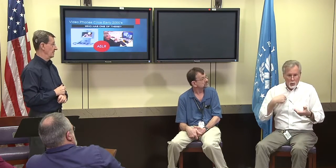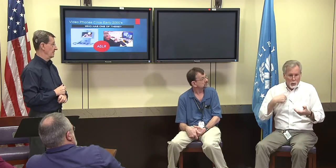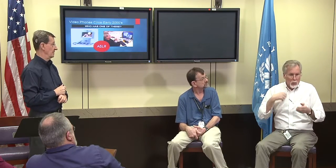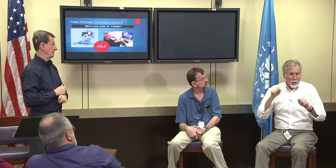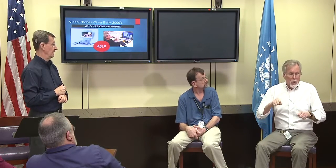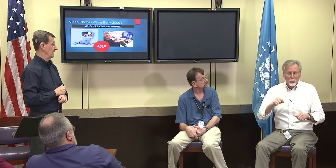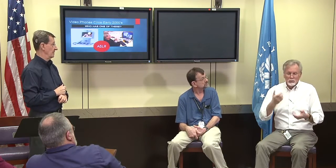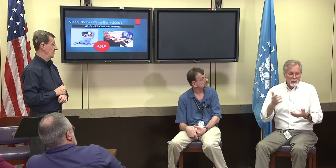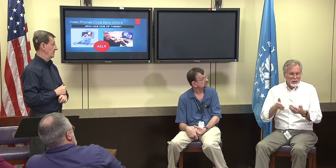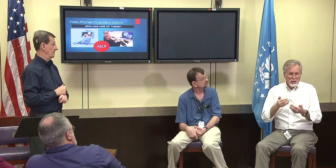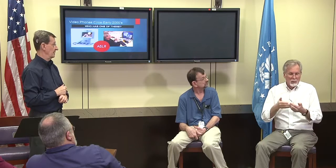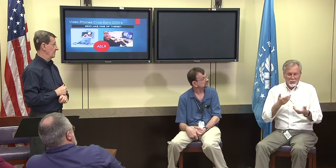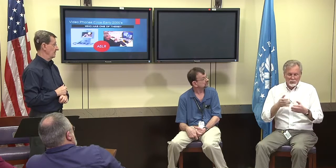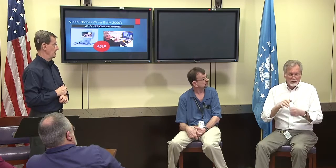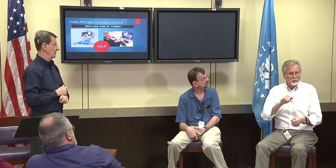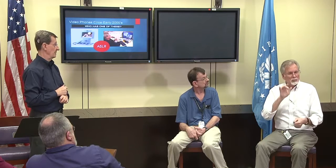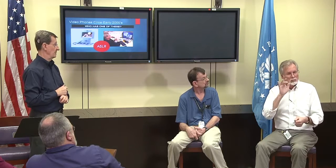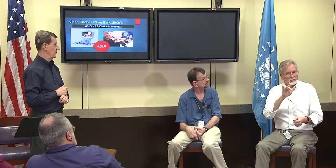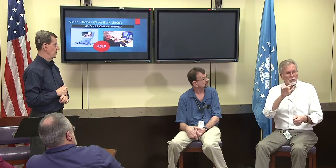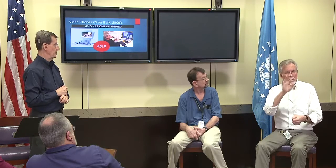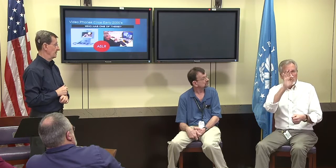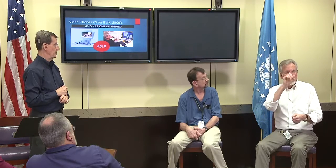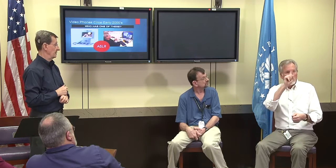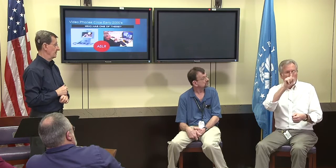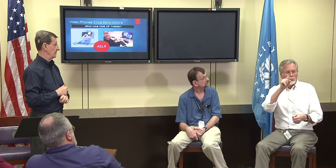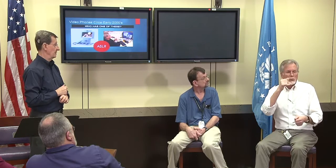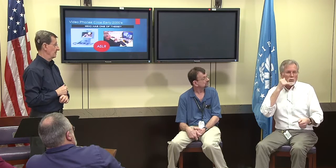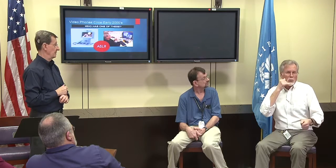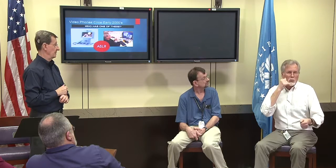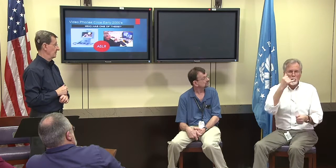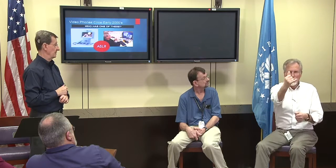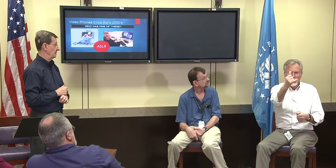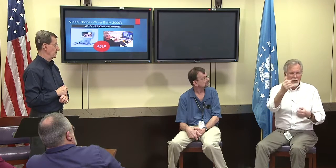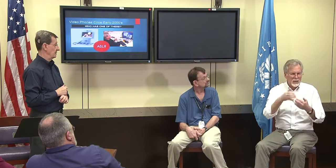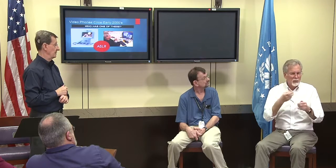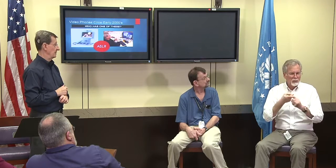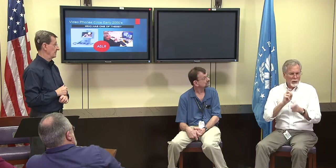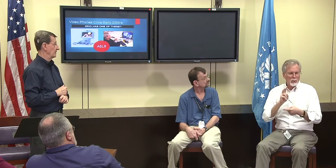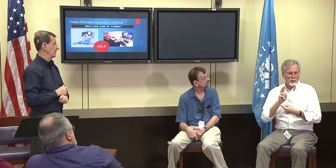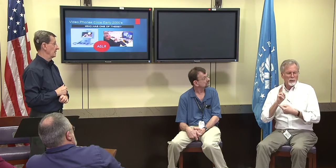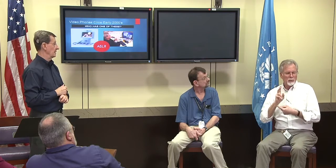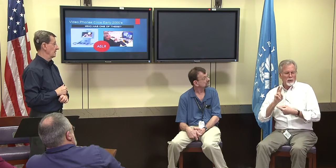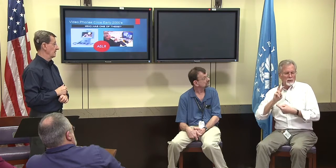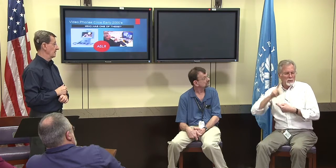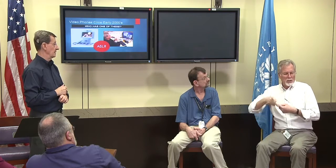We can, you dial 911 as well on the video phone, it's very easy